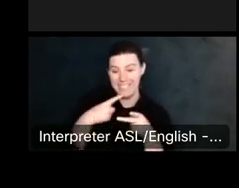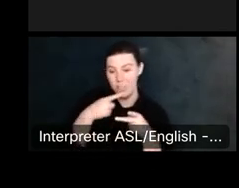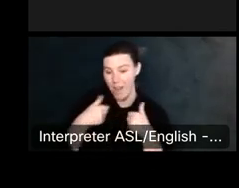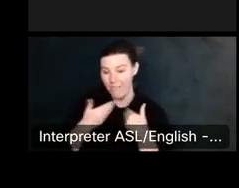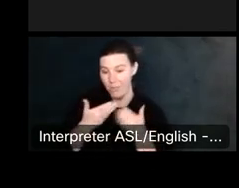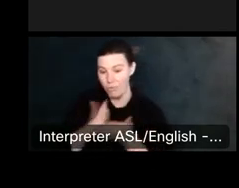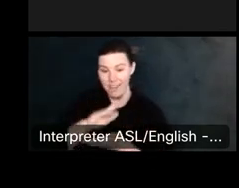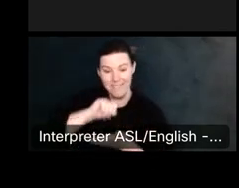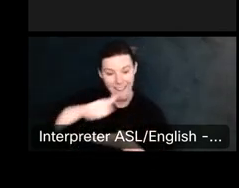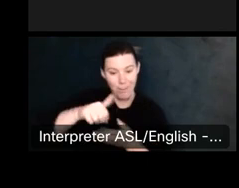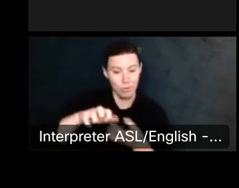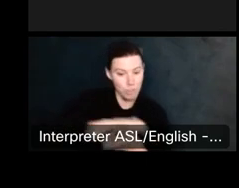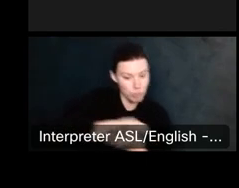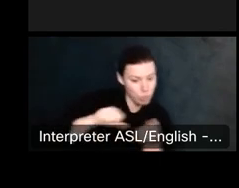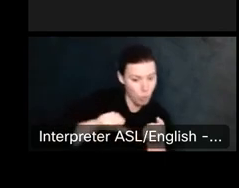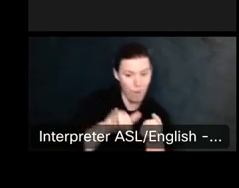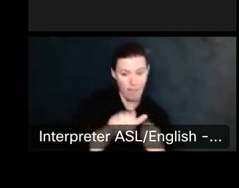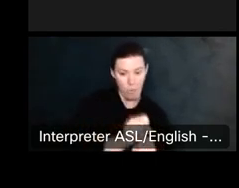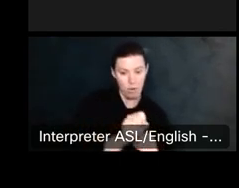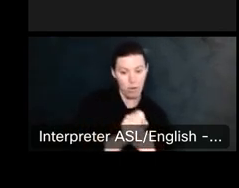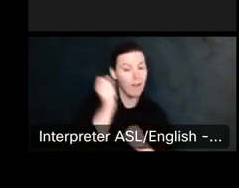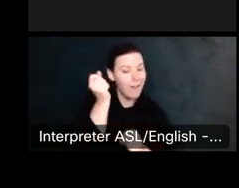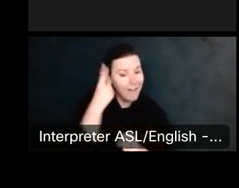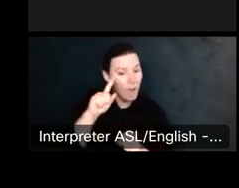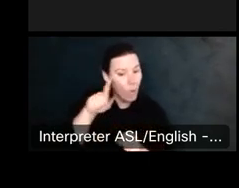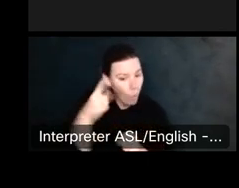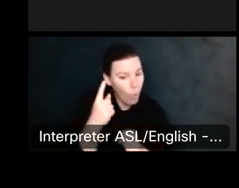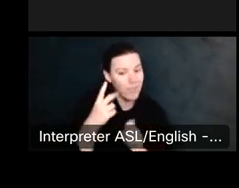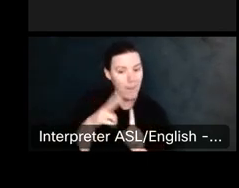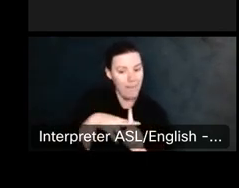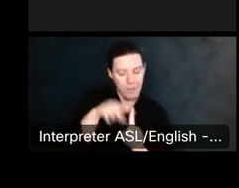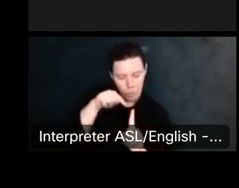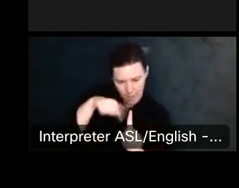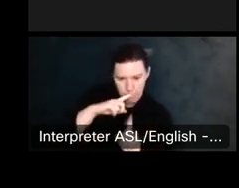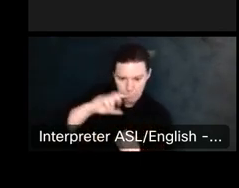This only applies to the original work itself. It doesn't apply to any sort of images taken of the work or things like.